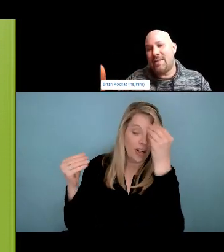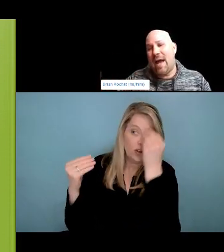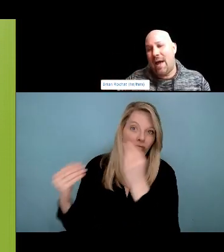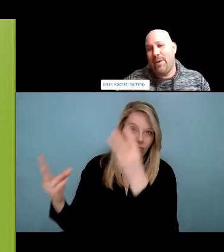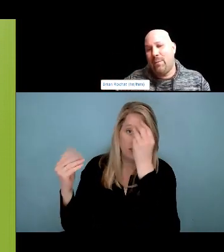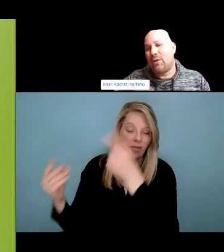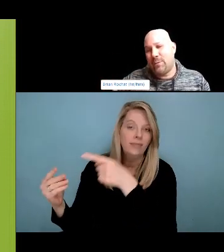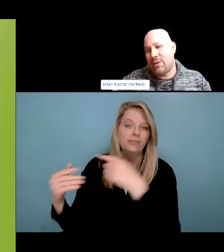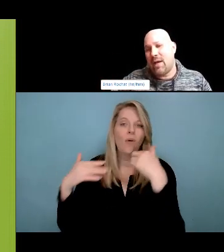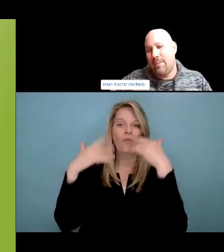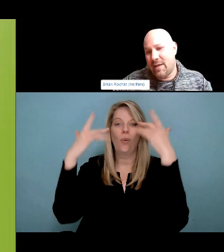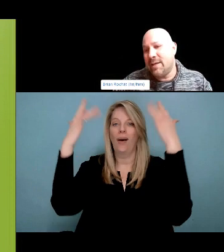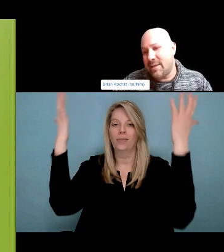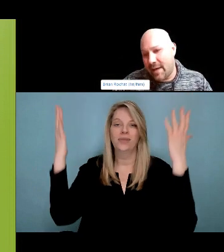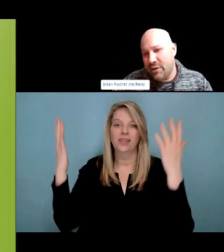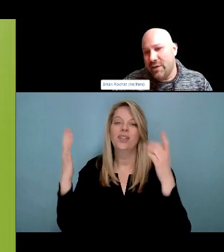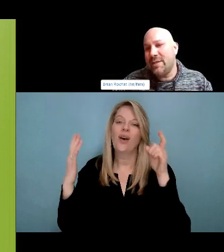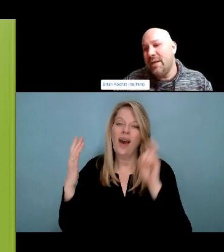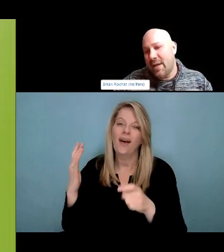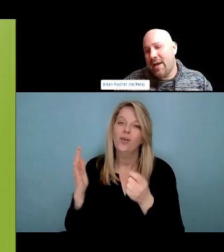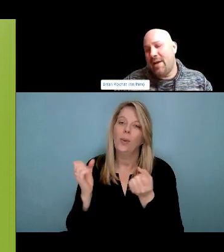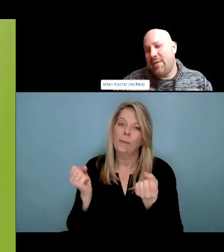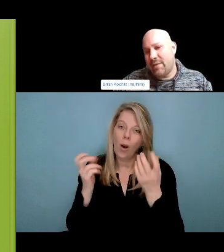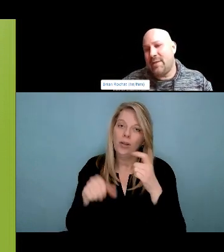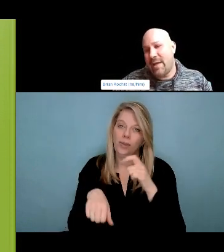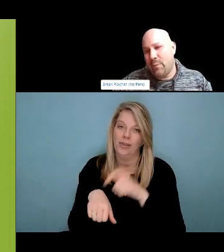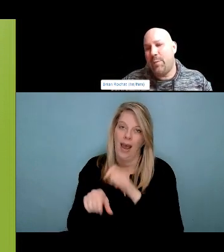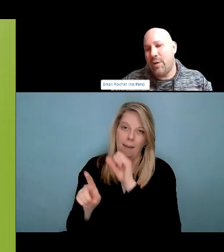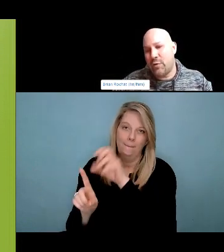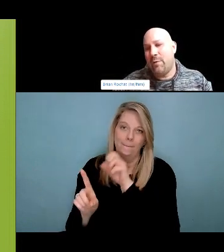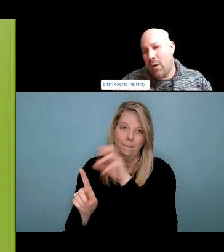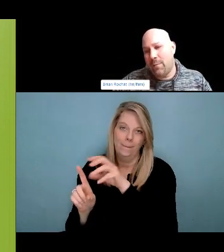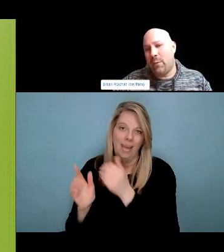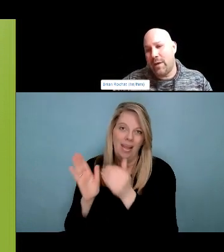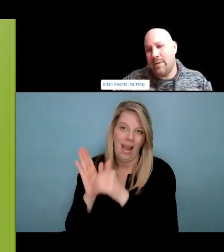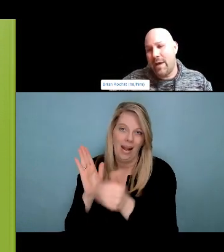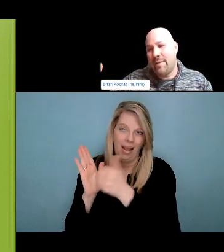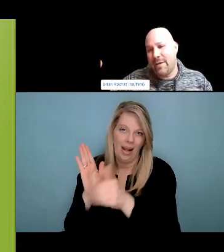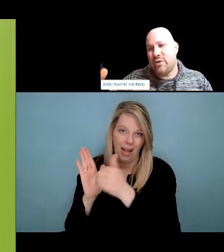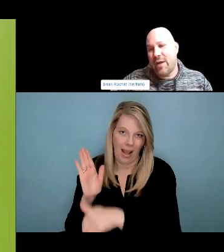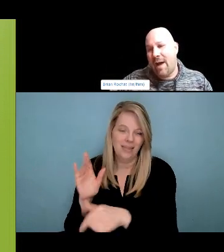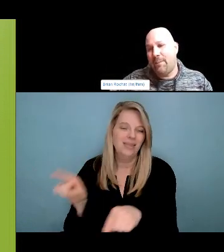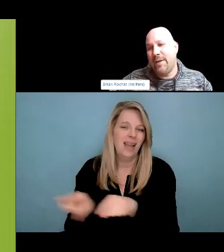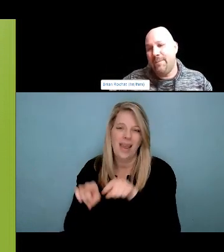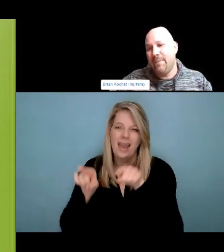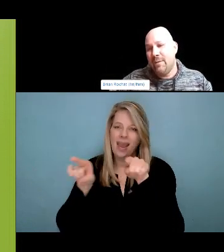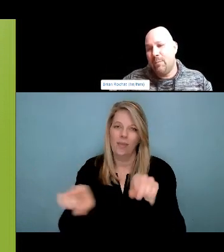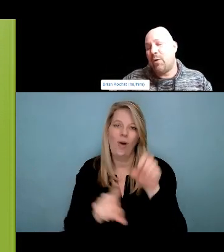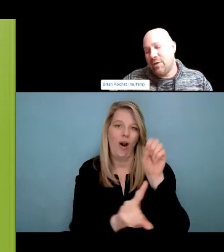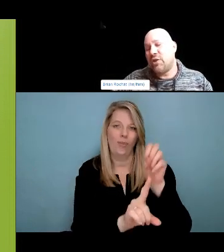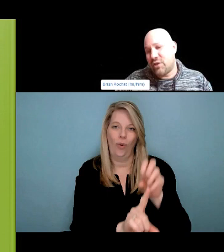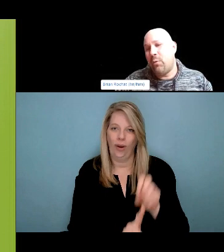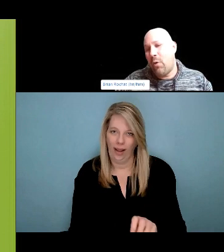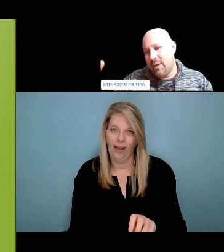I'll probably know somebody who has Great. And with that, I'm done. Thank you, everyone. Well, thank you so much. Shauna for that incredible